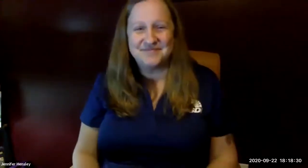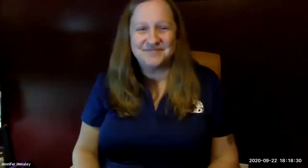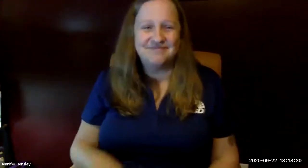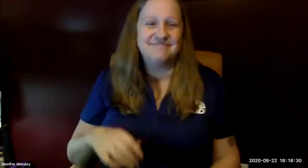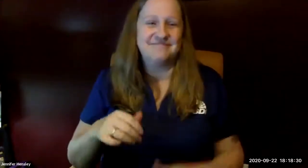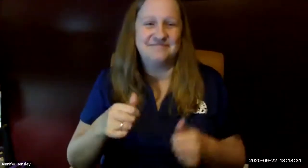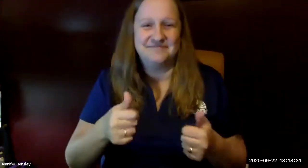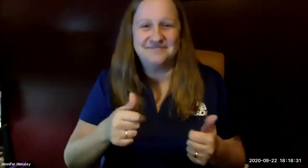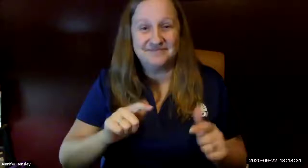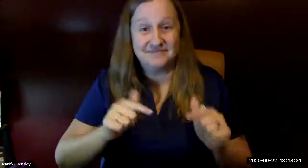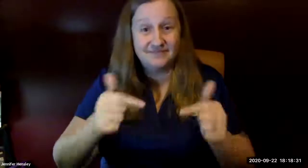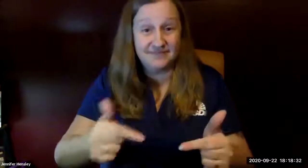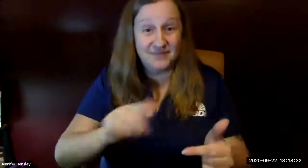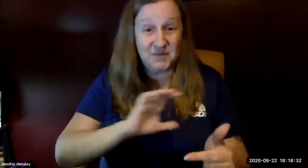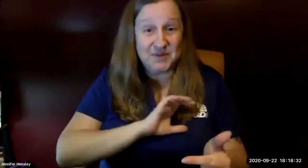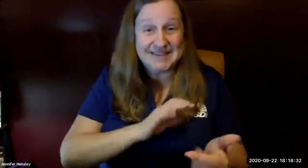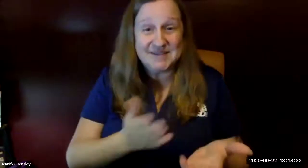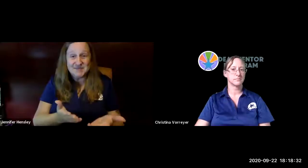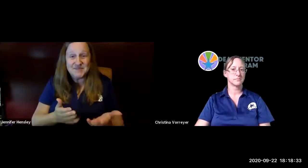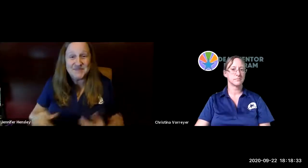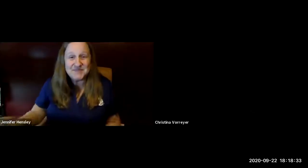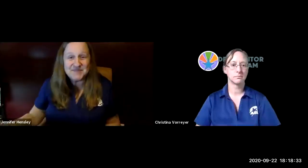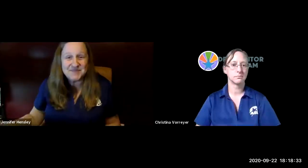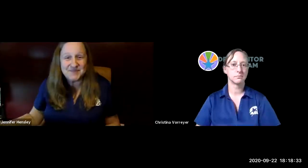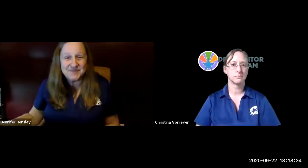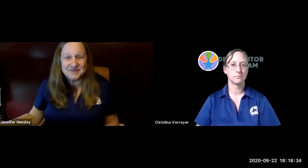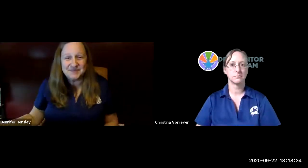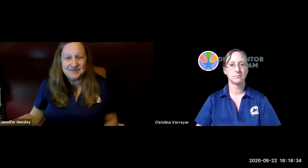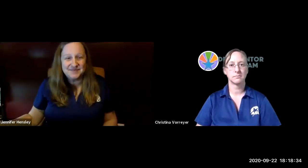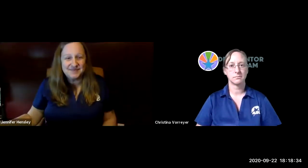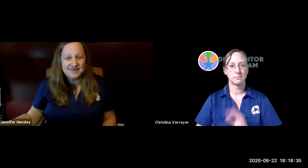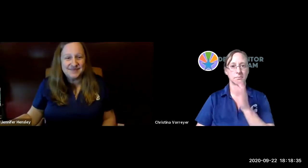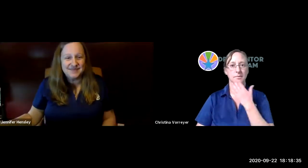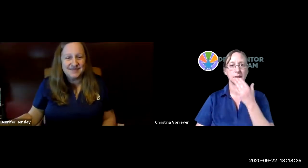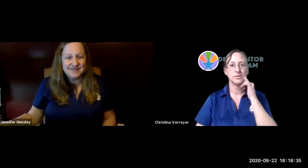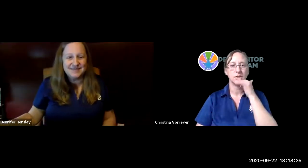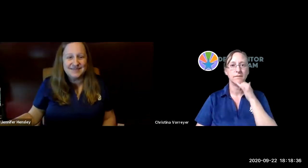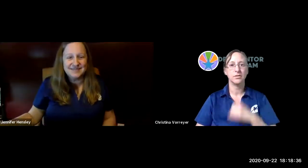going on within that program